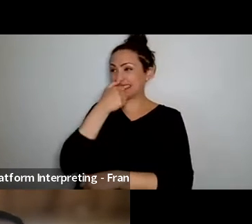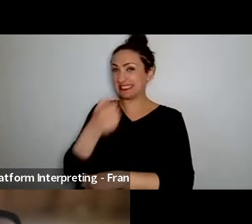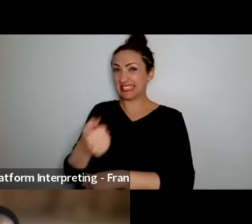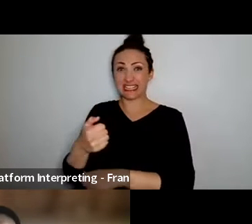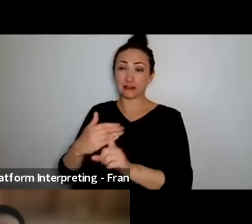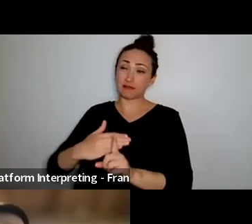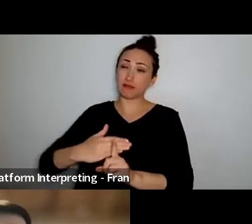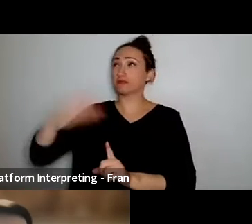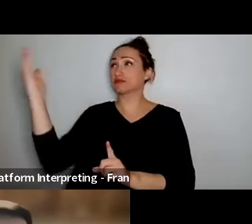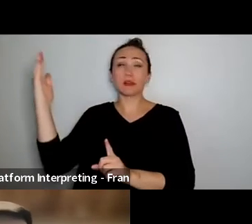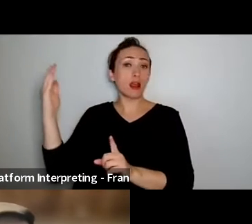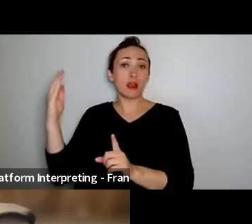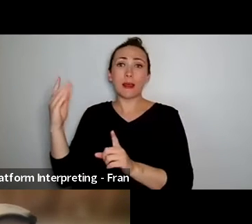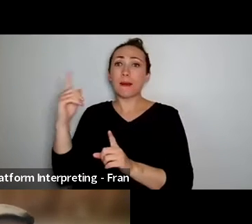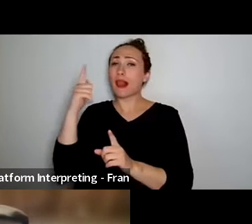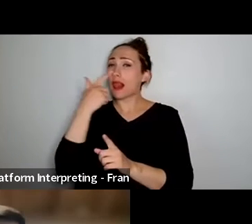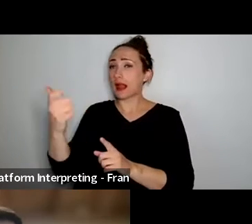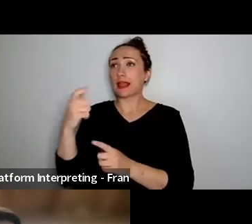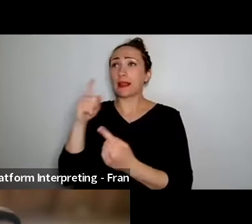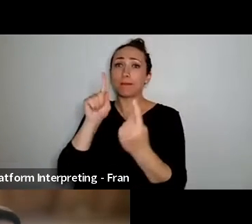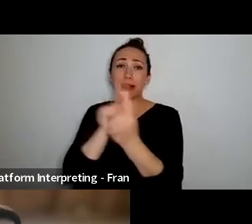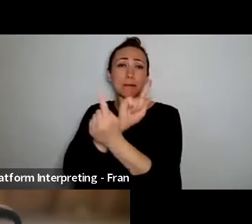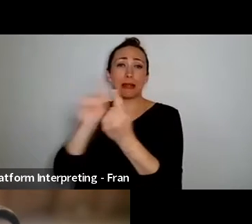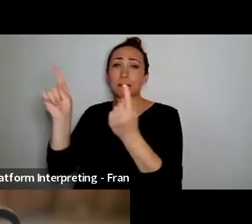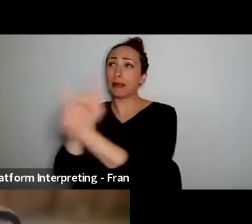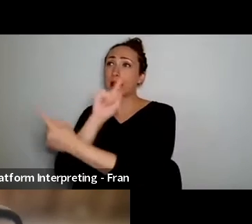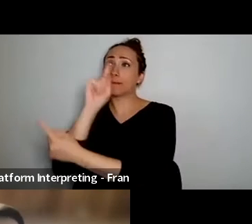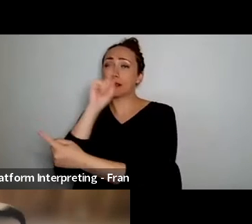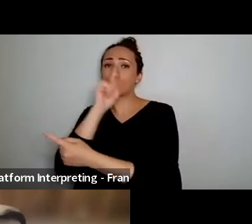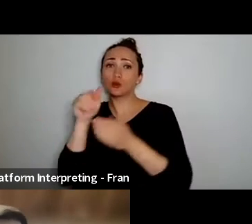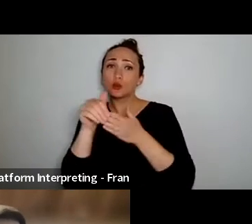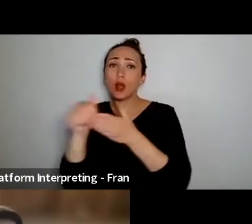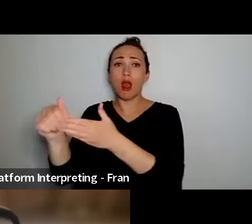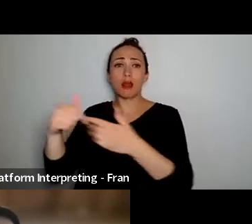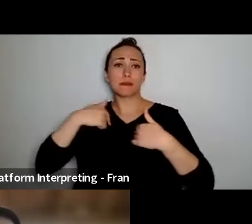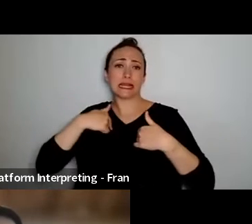I was very fortunate and honored that I was able to go to some dance schools. So I auditioned for one